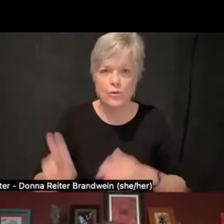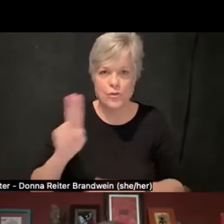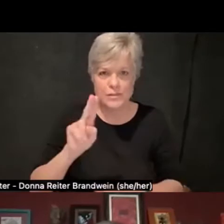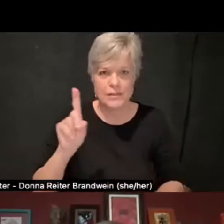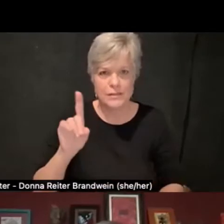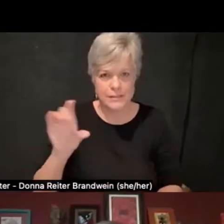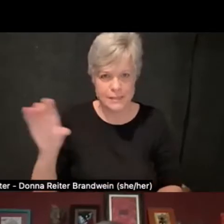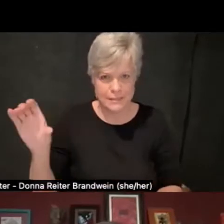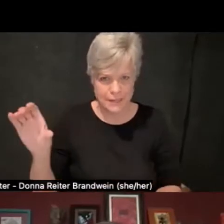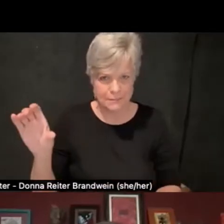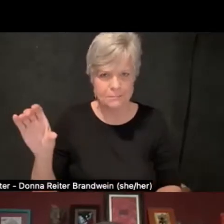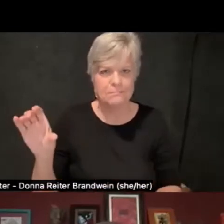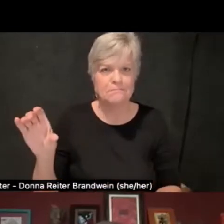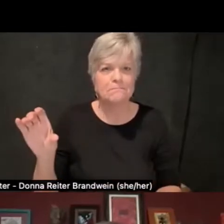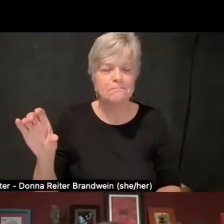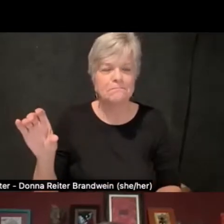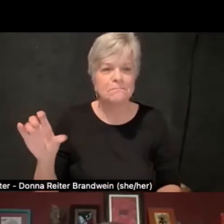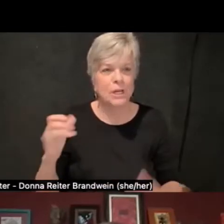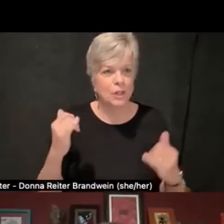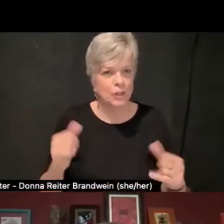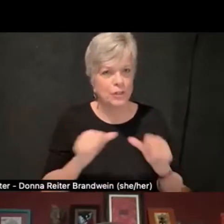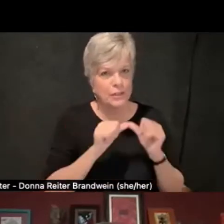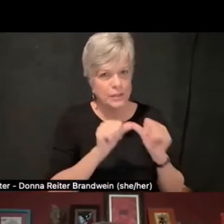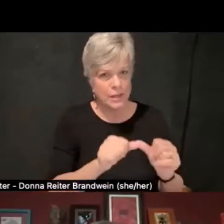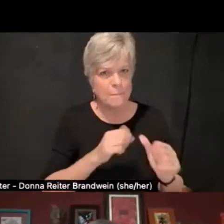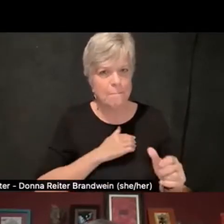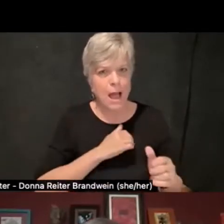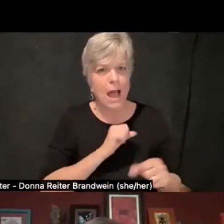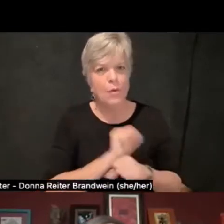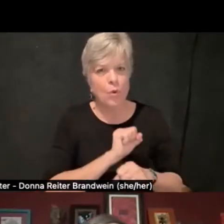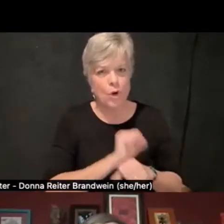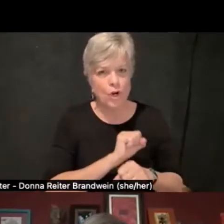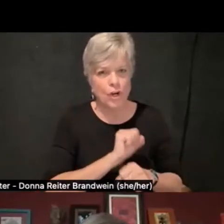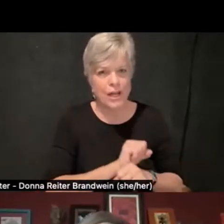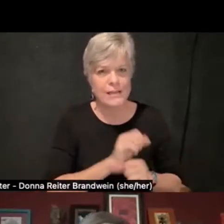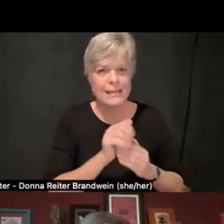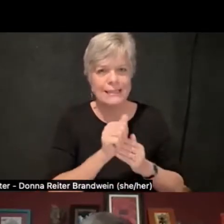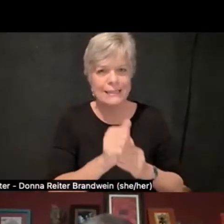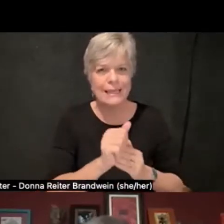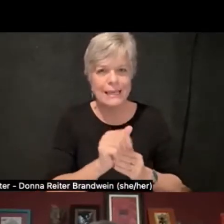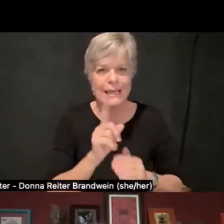And I am currently continuing in my role as the lead editor of "Word Gathering,"